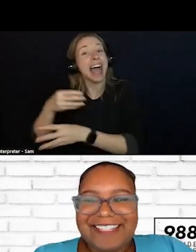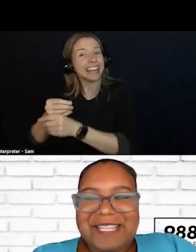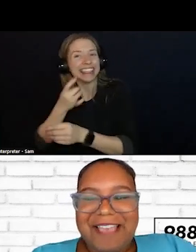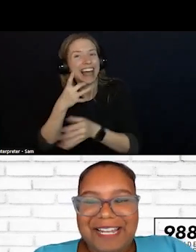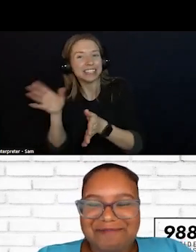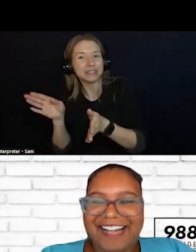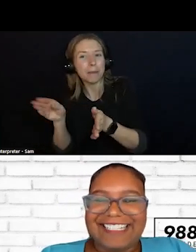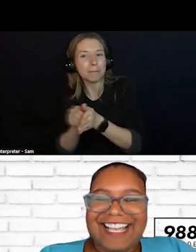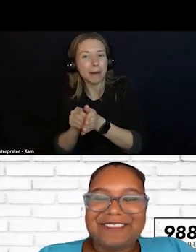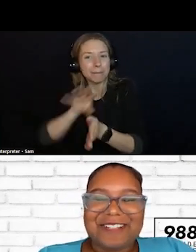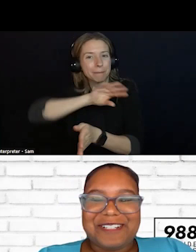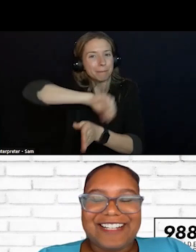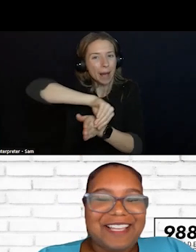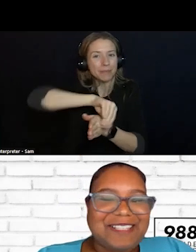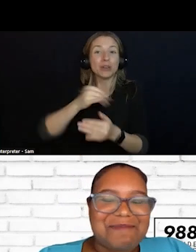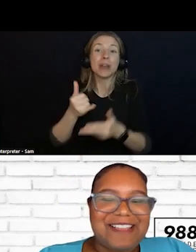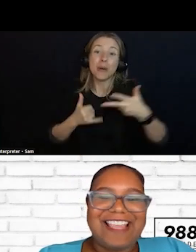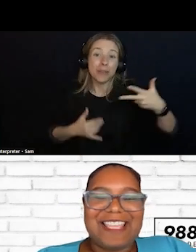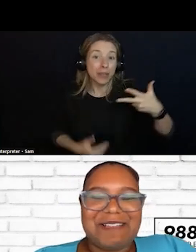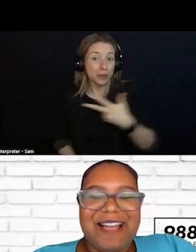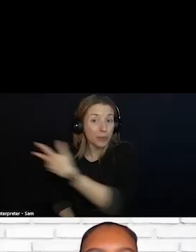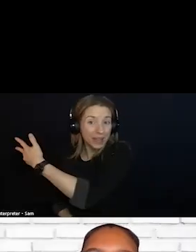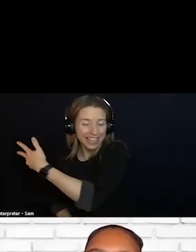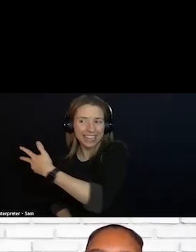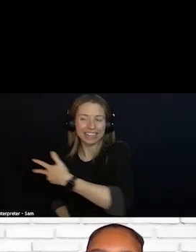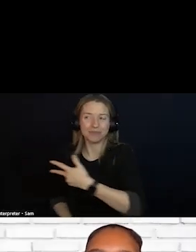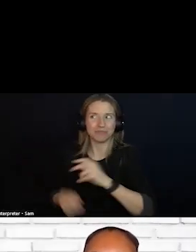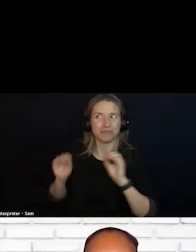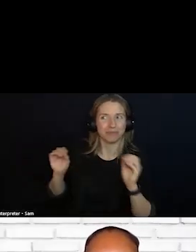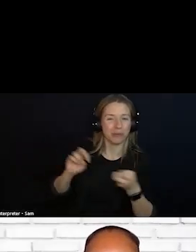LET'S KEEP THAT IN MIND AS WE GO INTO THE HOT